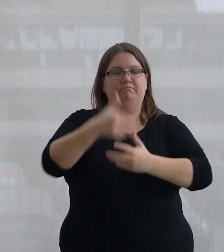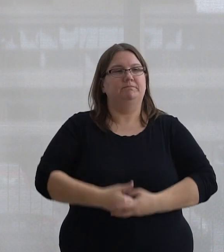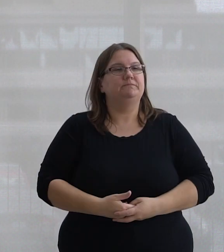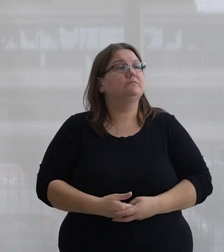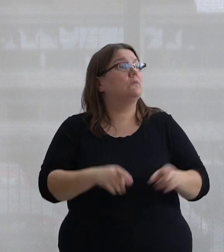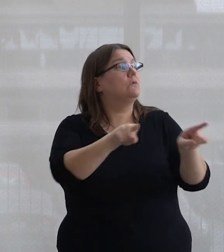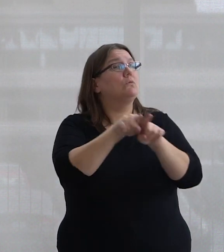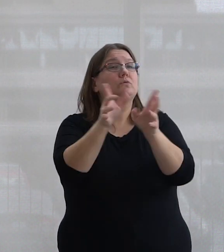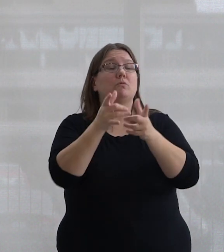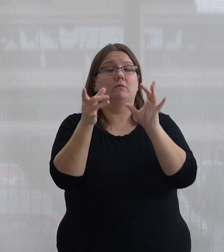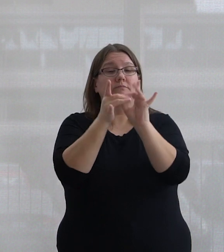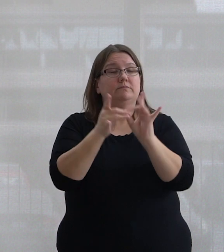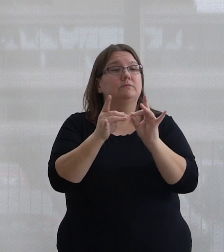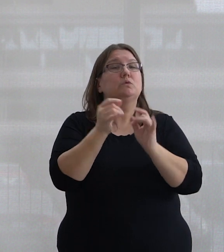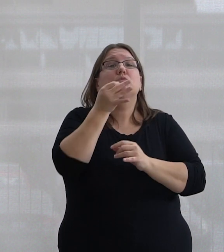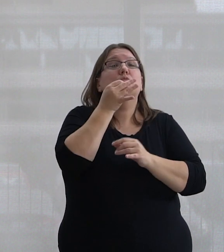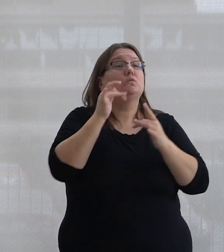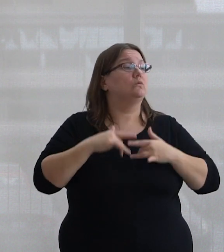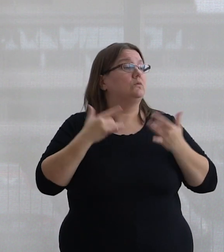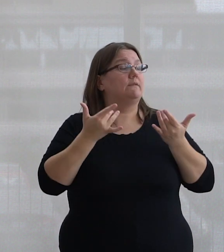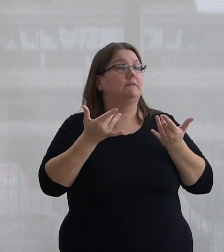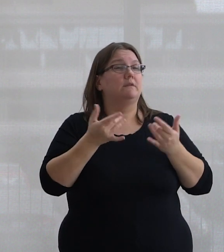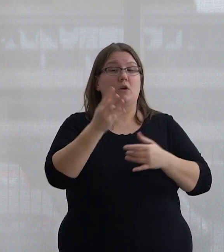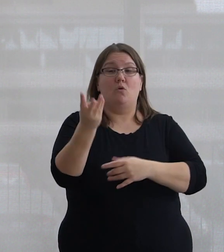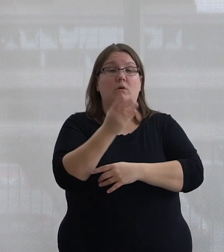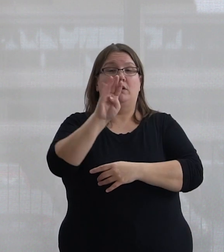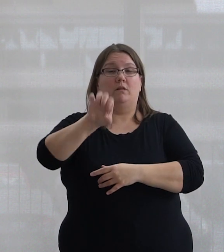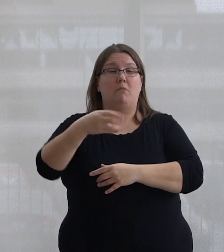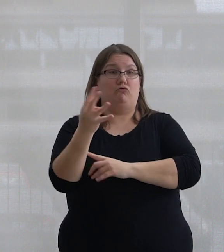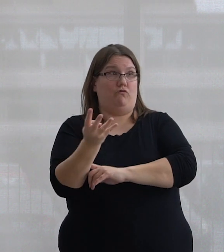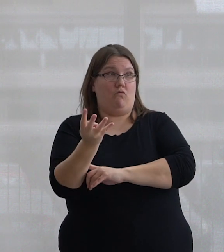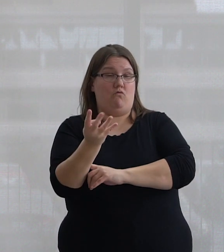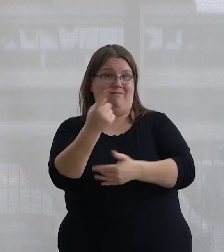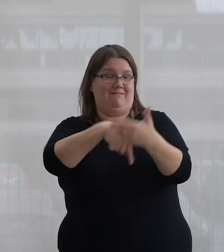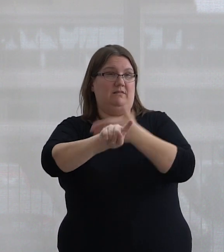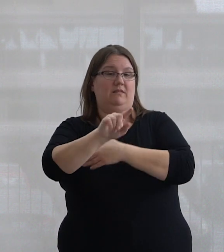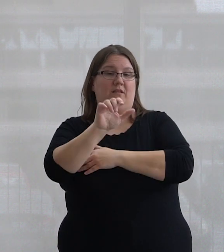I would also like to make mention of an upcoming event on Wednesday, March 4 Ellen Gabriel,